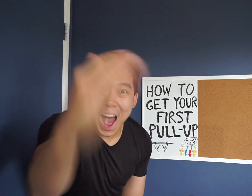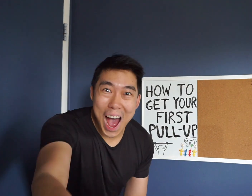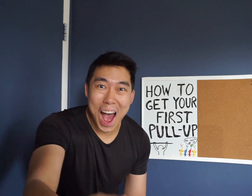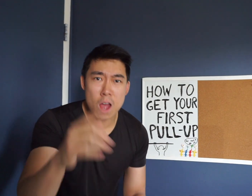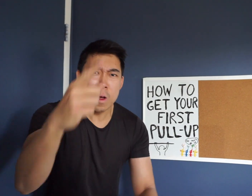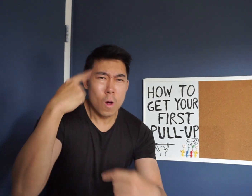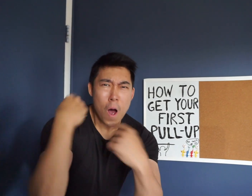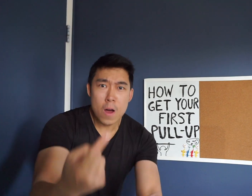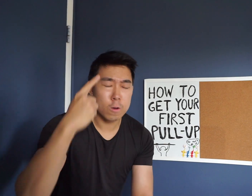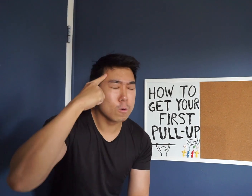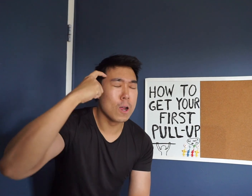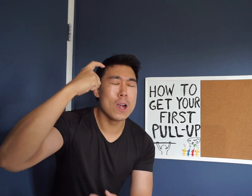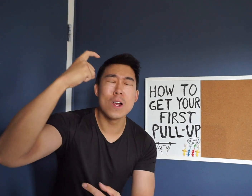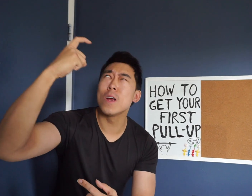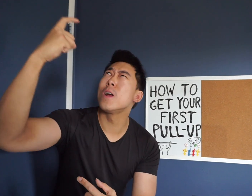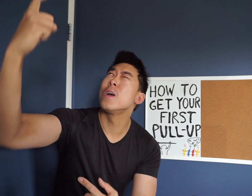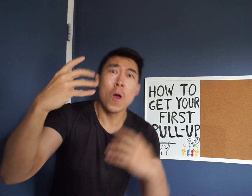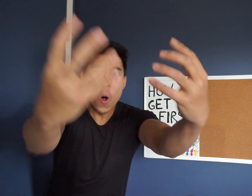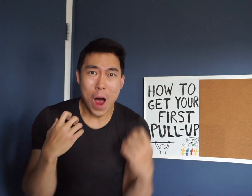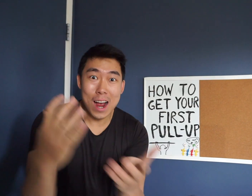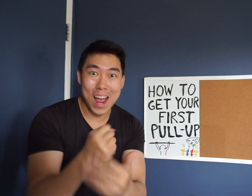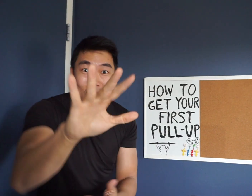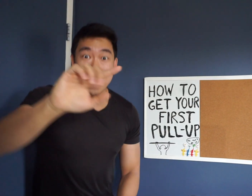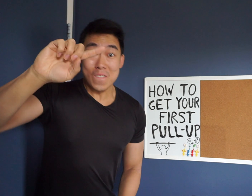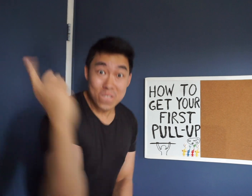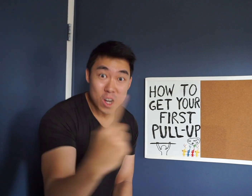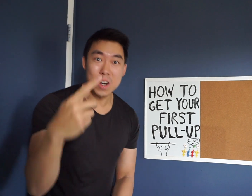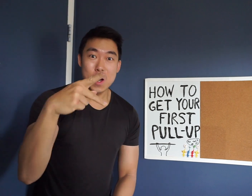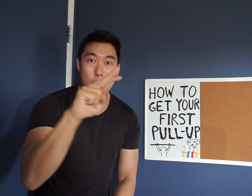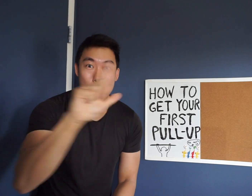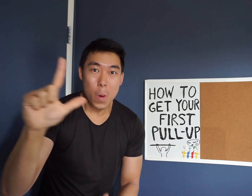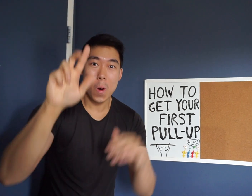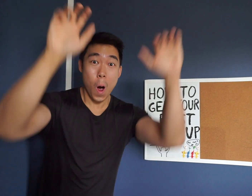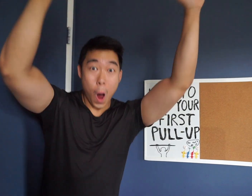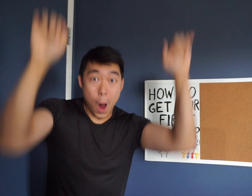Hi! Have you ever dream to be able to do a pull up??